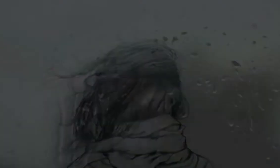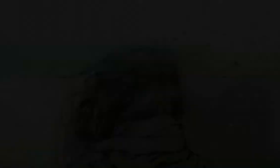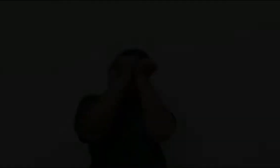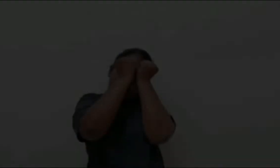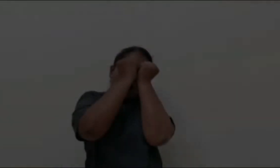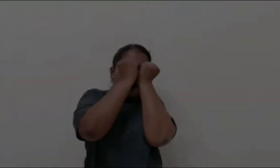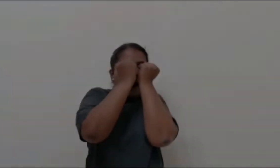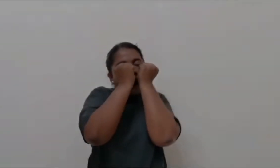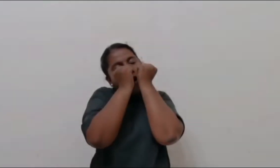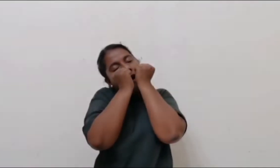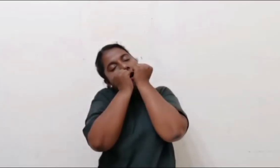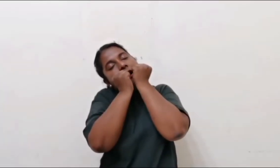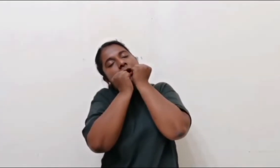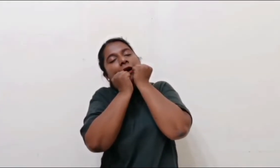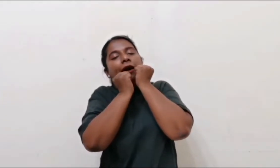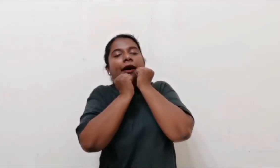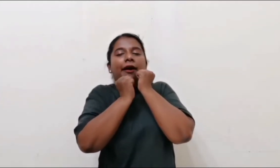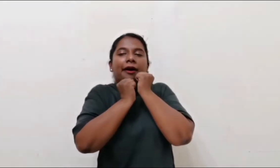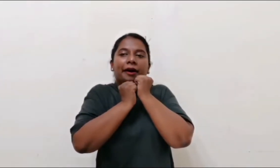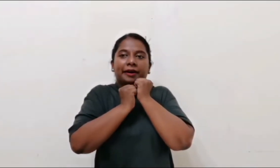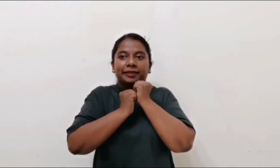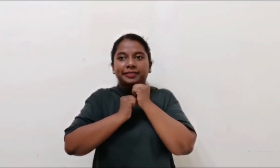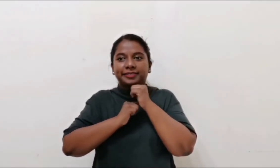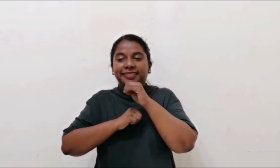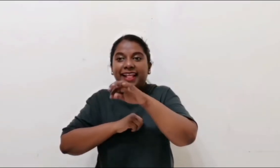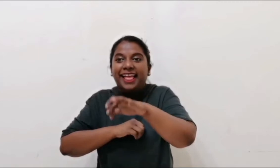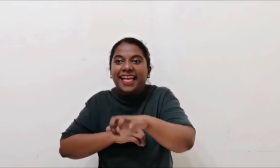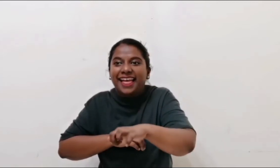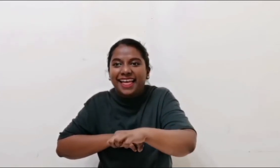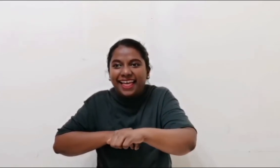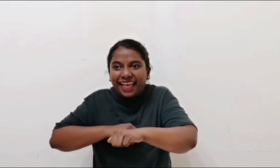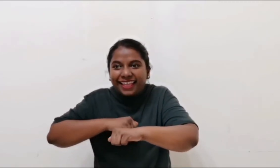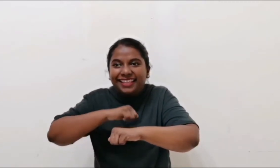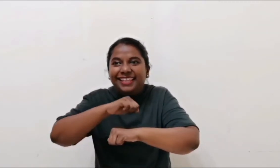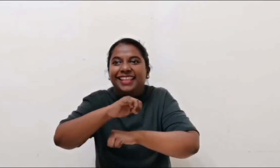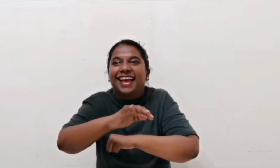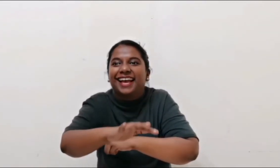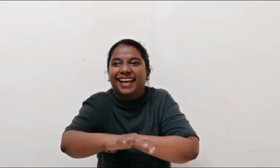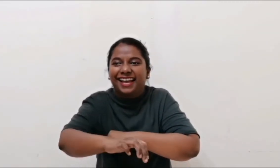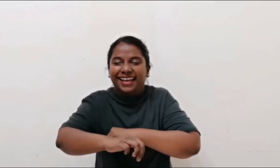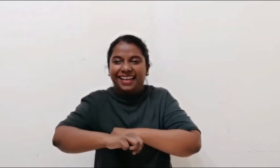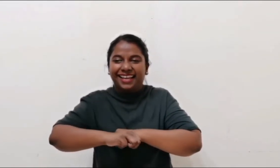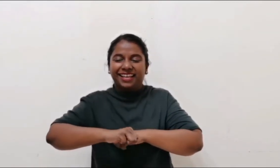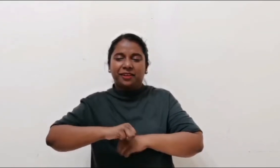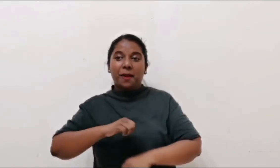Two little bright eyes open, I wake up from slumber Beaming, crawling eagerly to mom